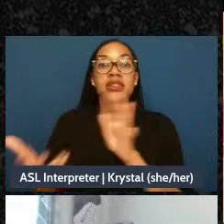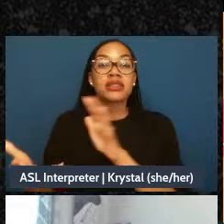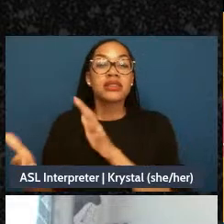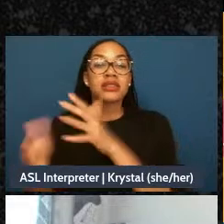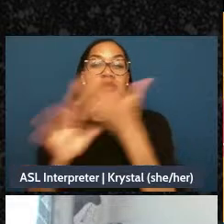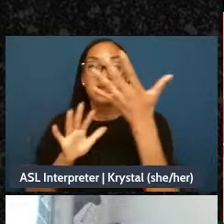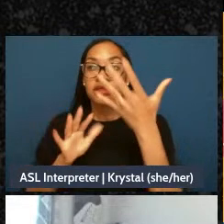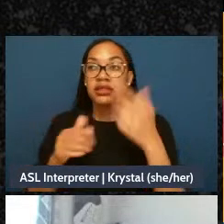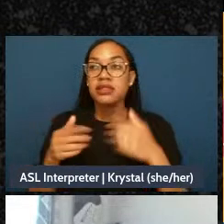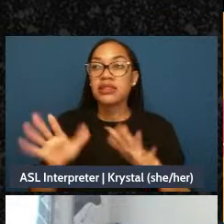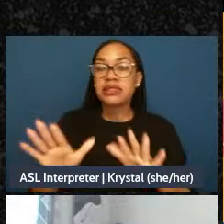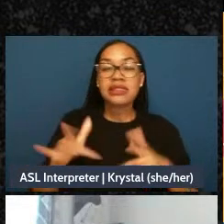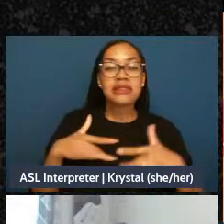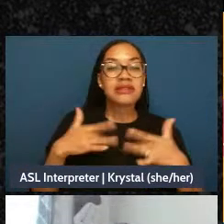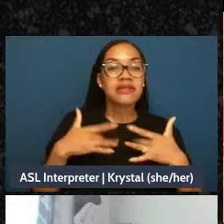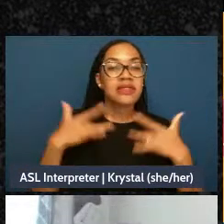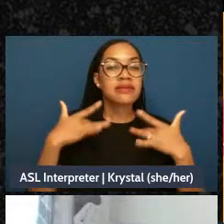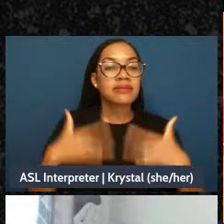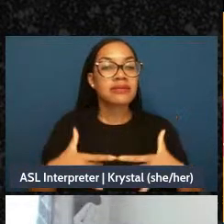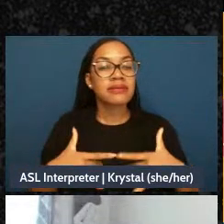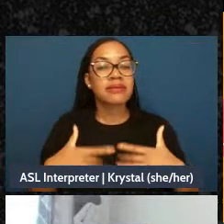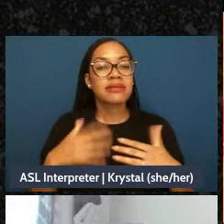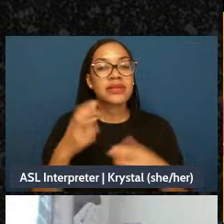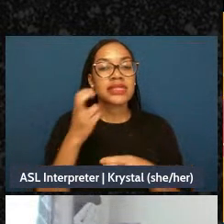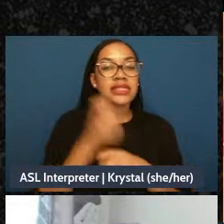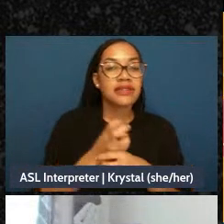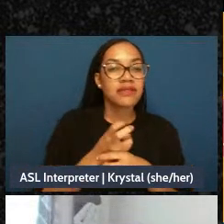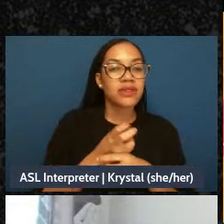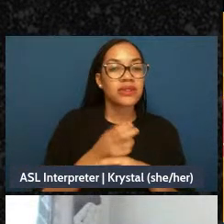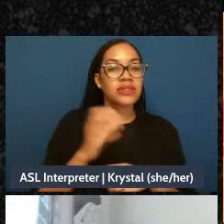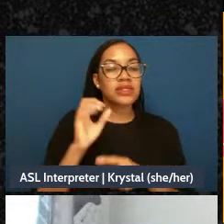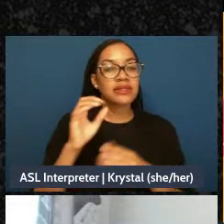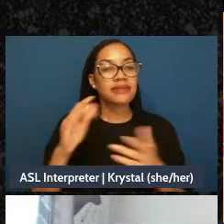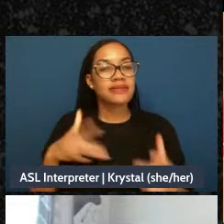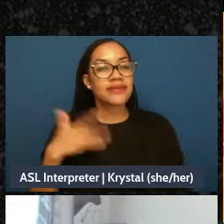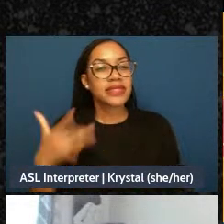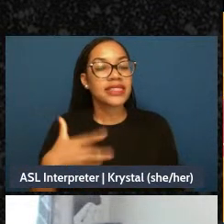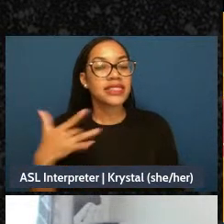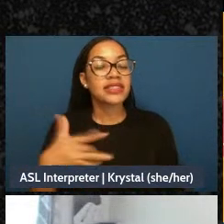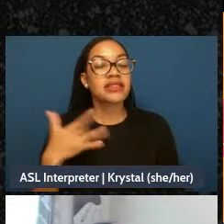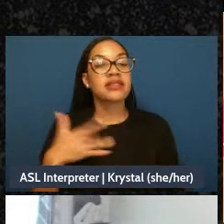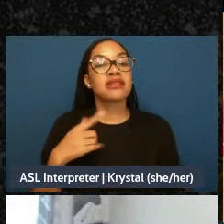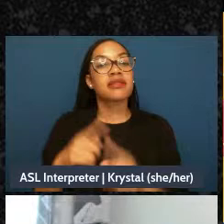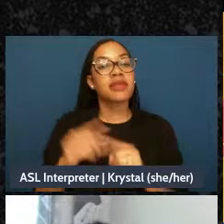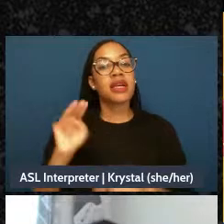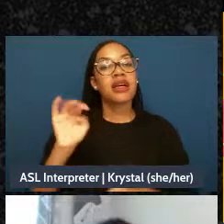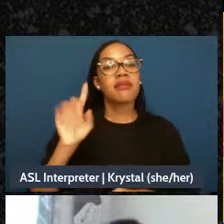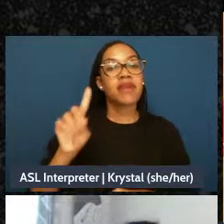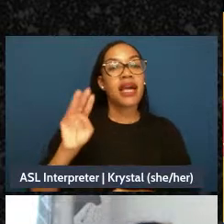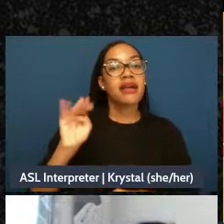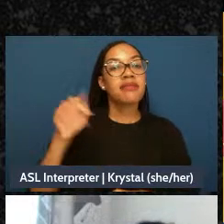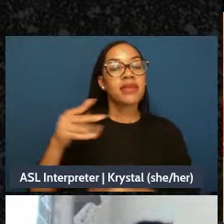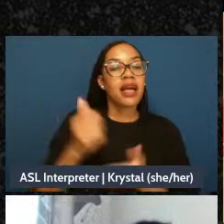difficult states. A Mad Map can be like a little gift of preparation for the future self who is